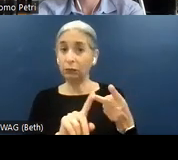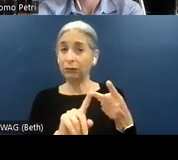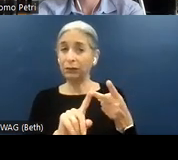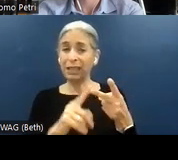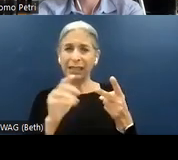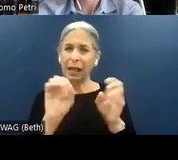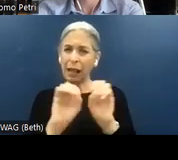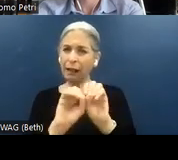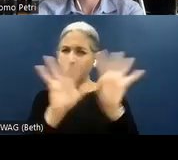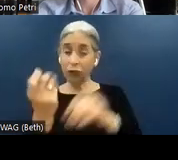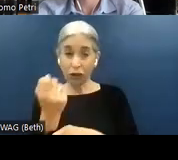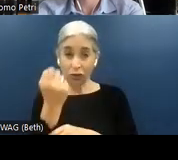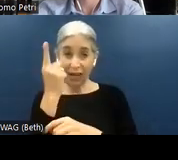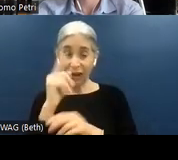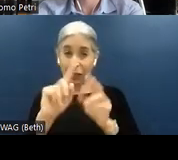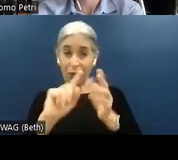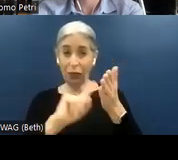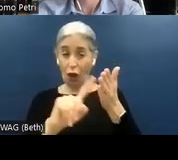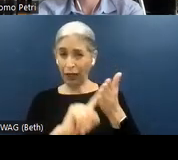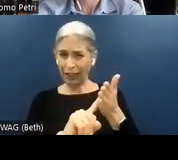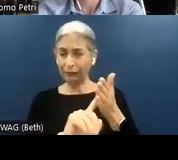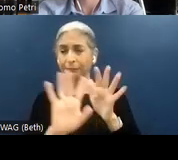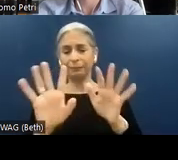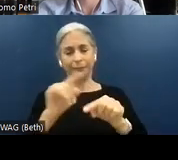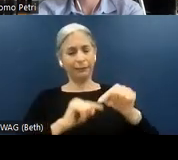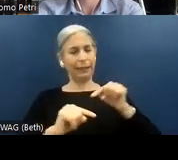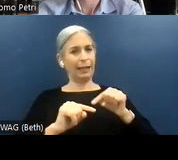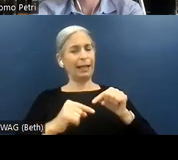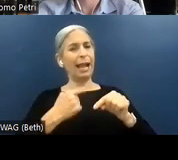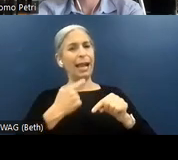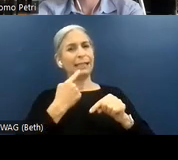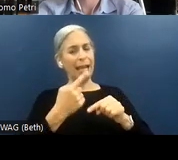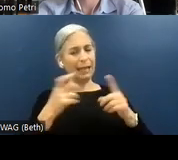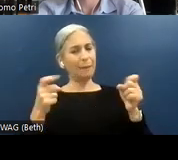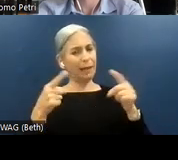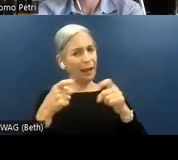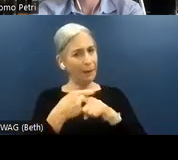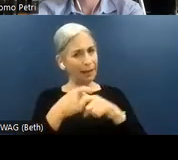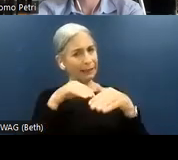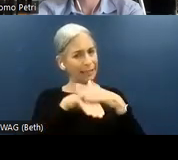As I said before, accessibility can be potentially complex. So we want to have an audit result